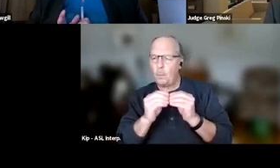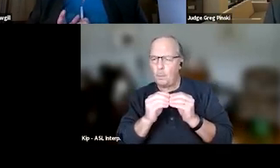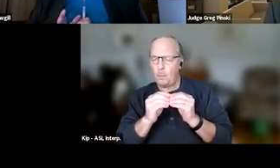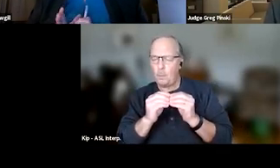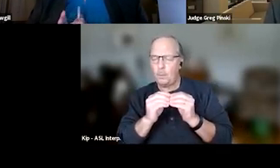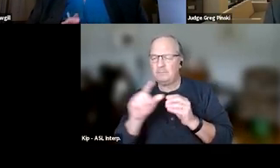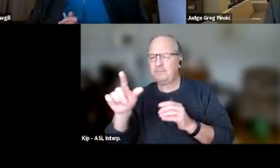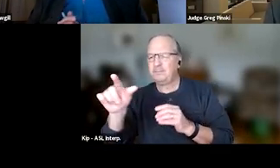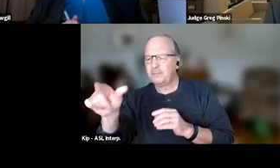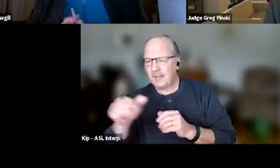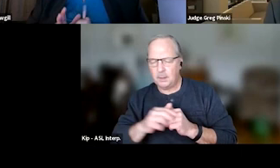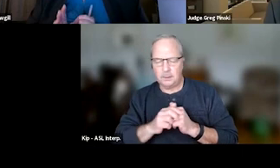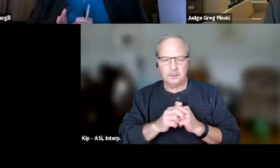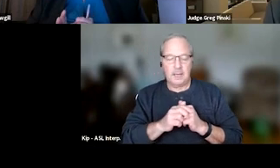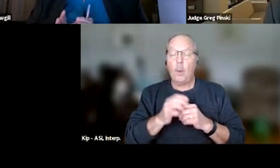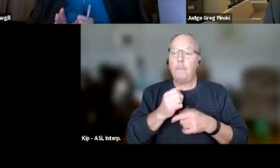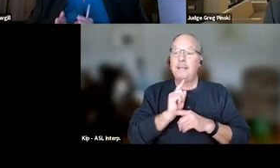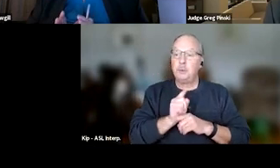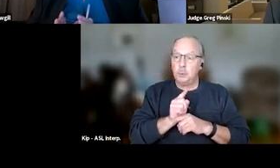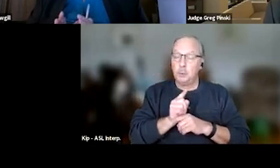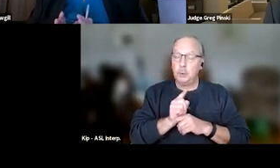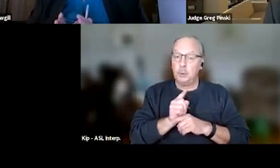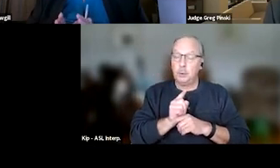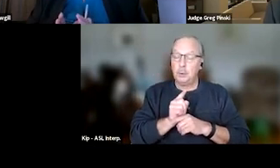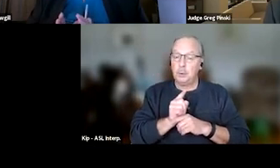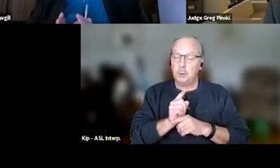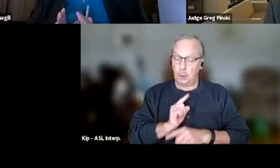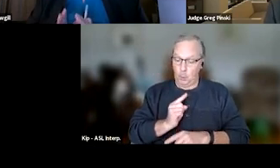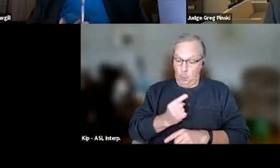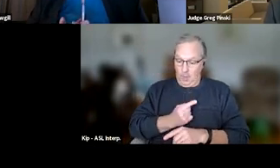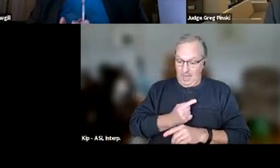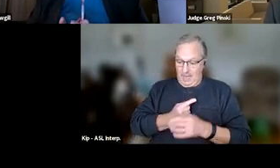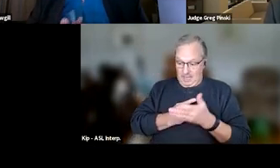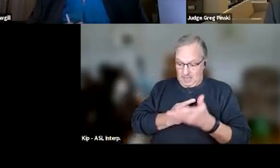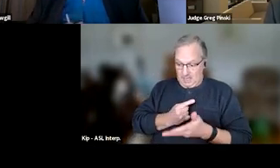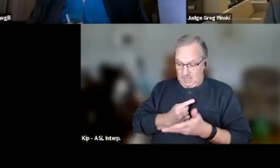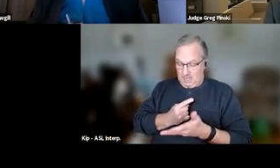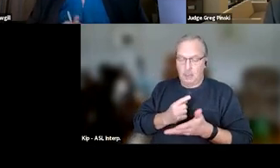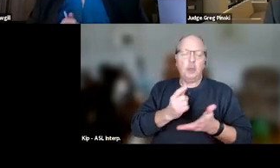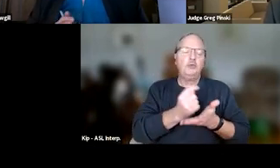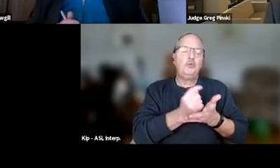but we wanna make sure that we let treatment people make these determinations.